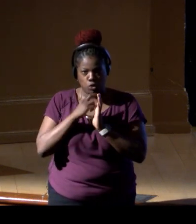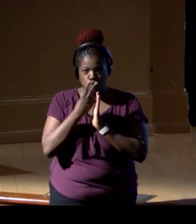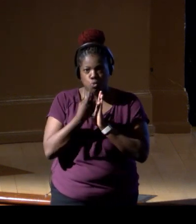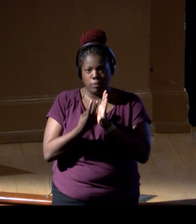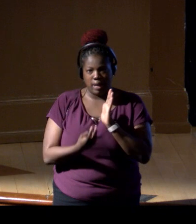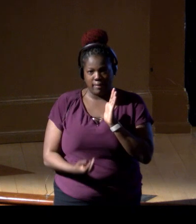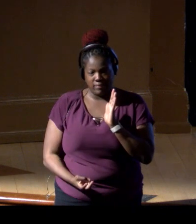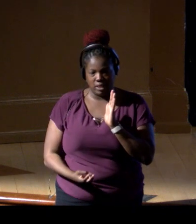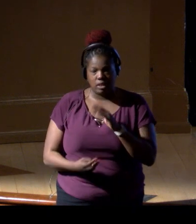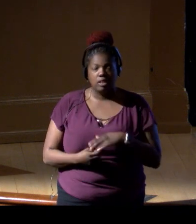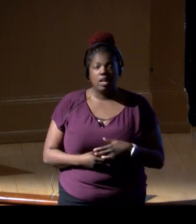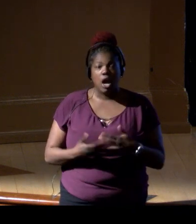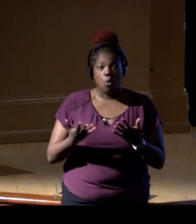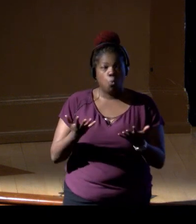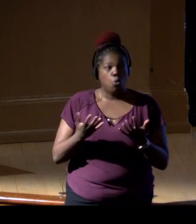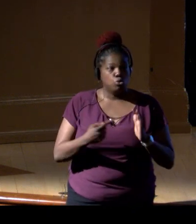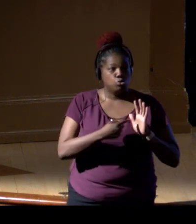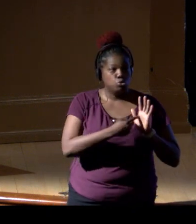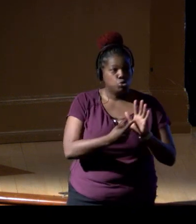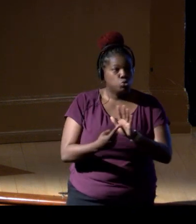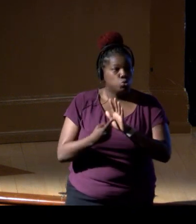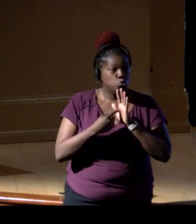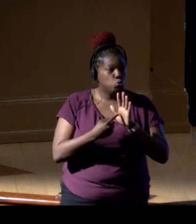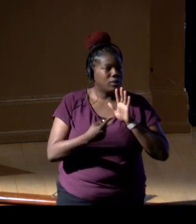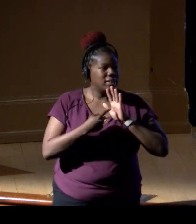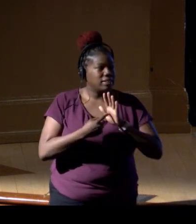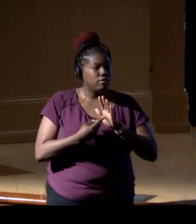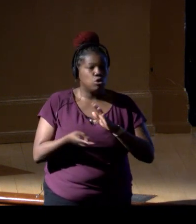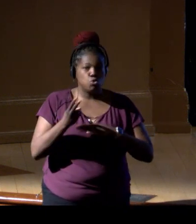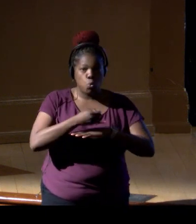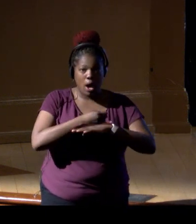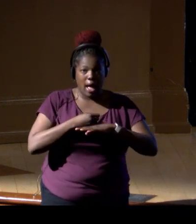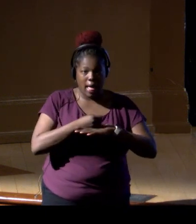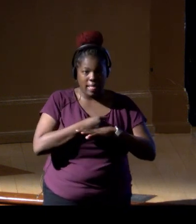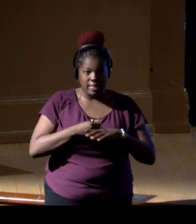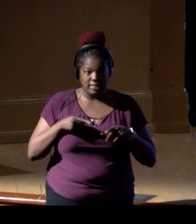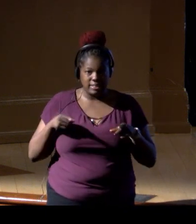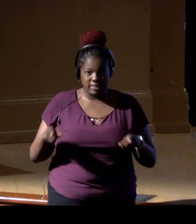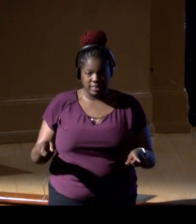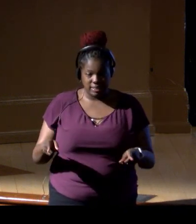And I want to show you an example of these two islands, Sonsorol and Pulo Anna,